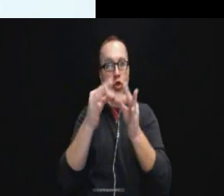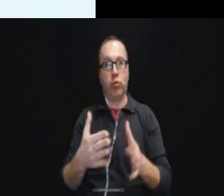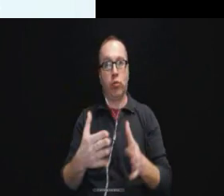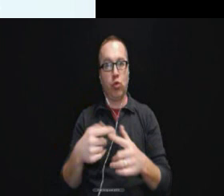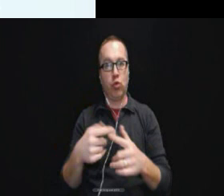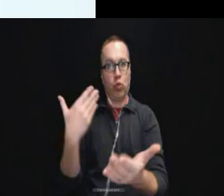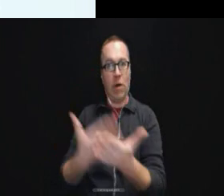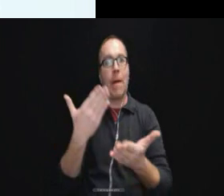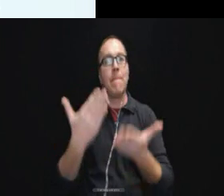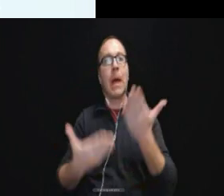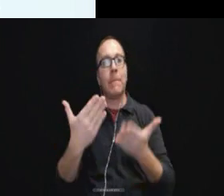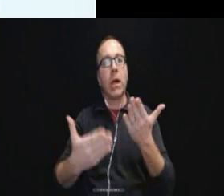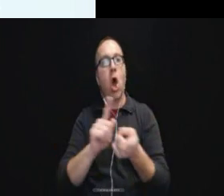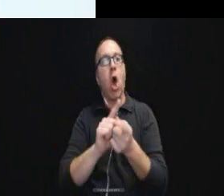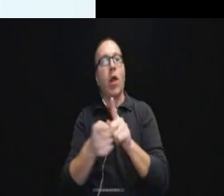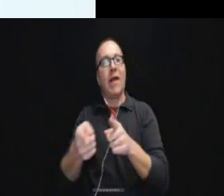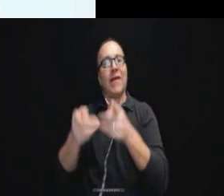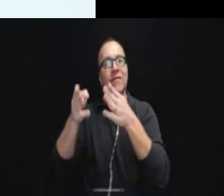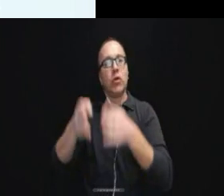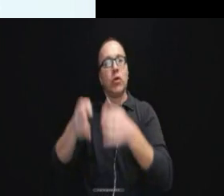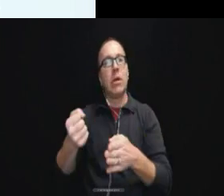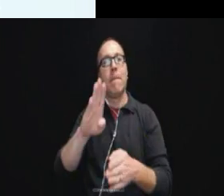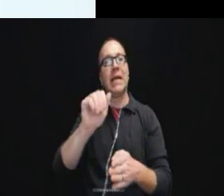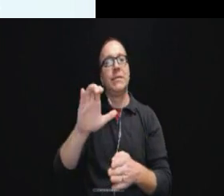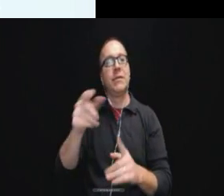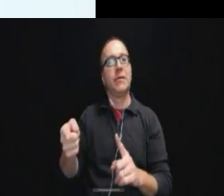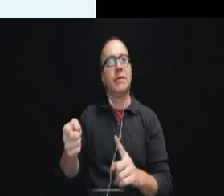this individual's blood alcohol level and would have altered the results.